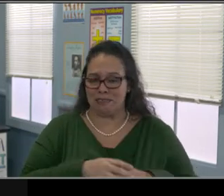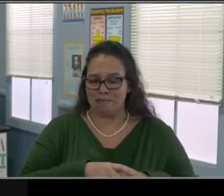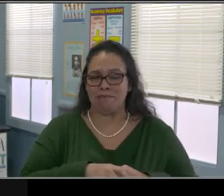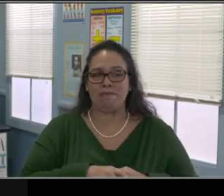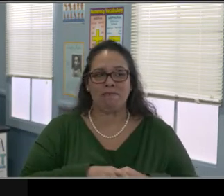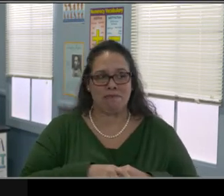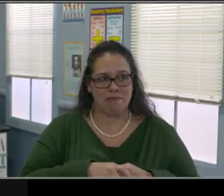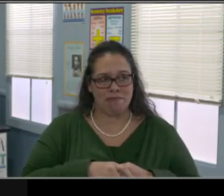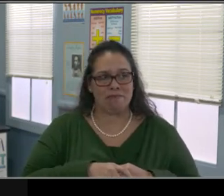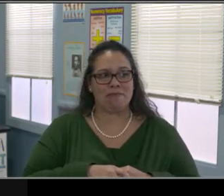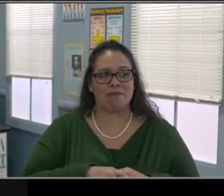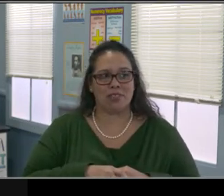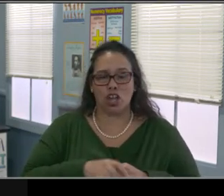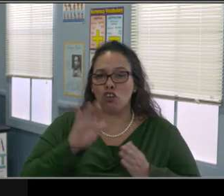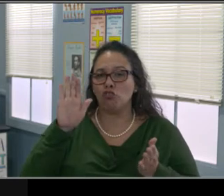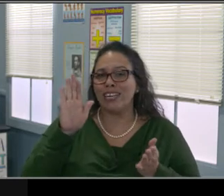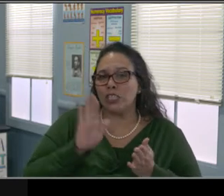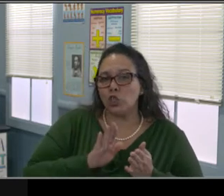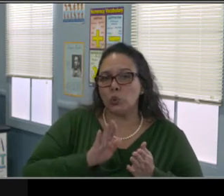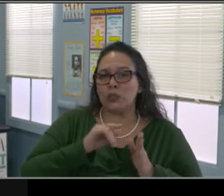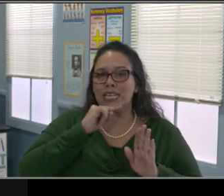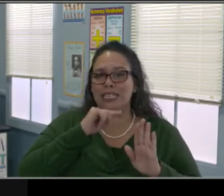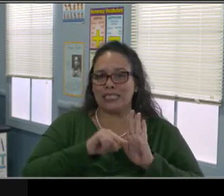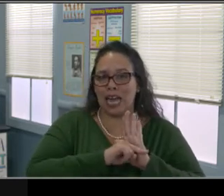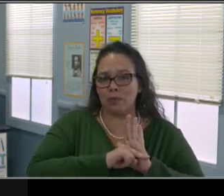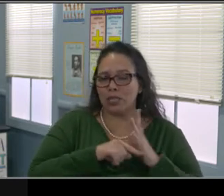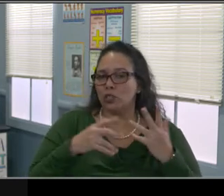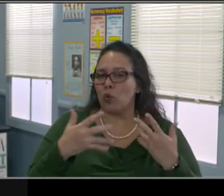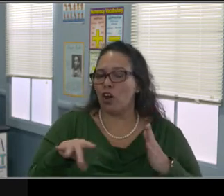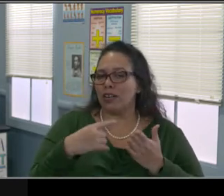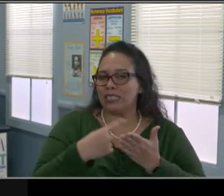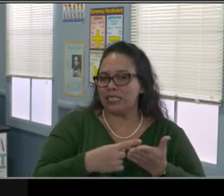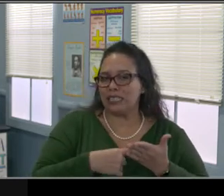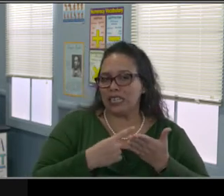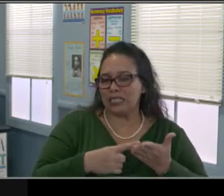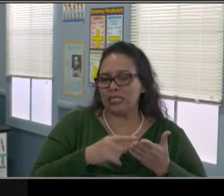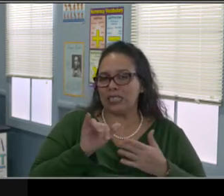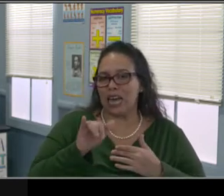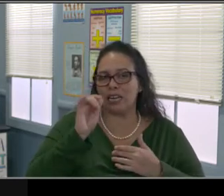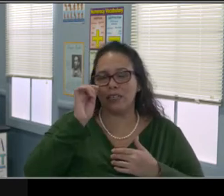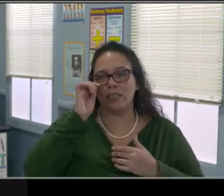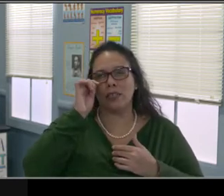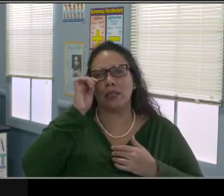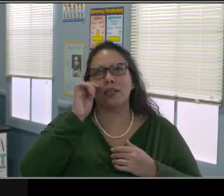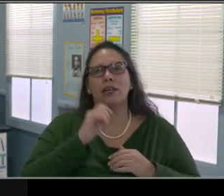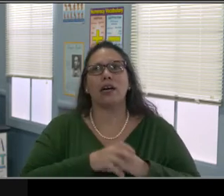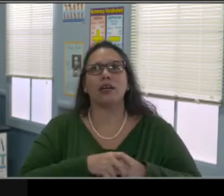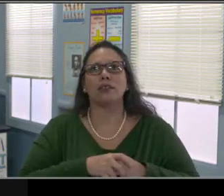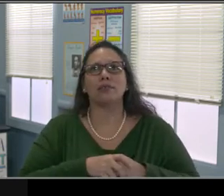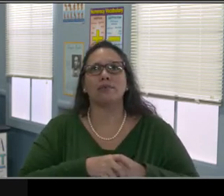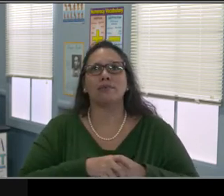It's just not easily accessible because some kids have a hard time focusing on the screen on this as Minecraft